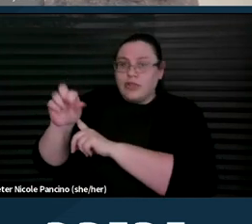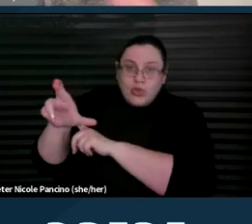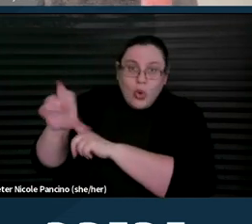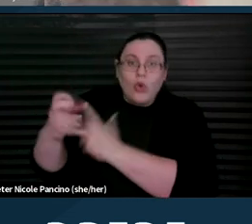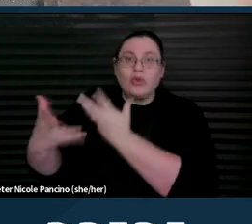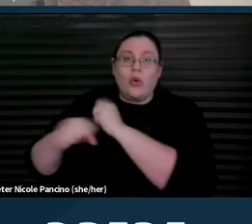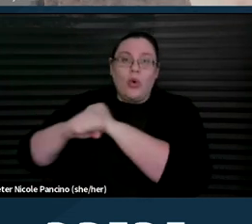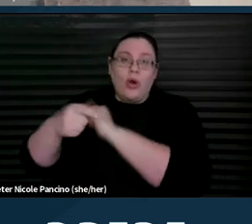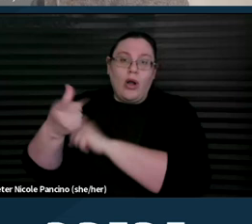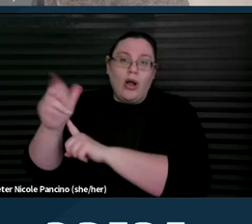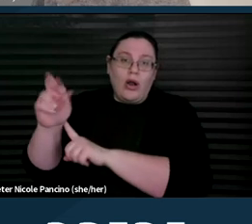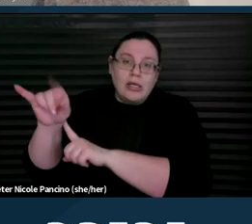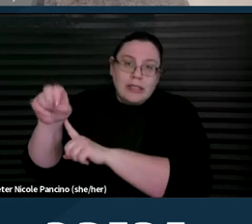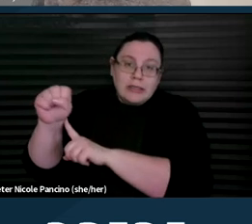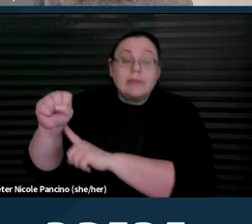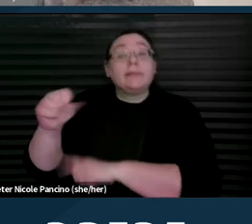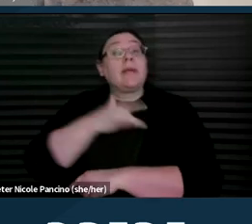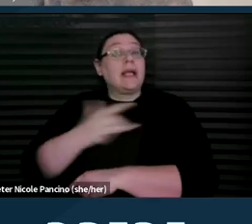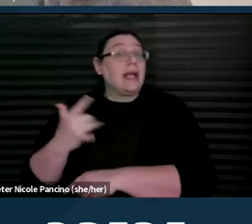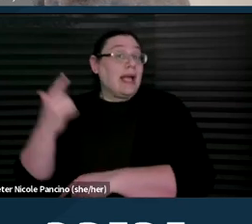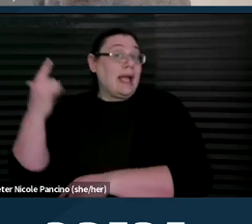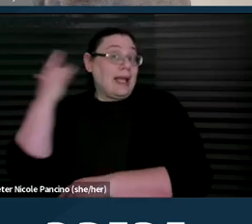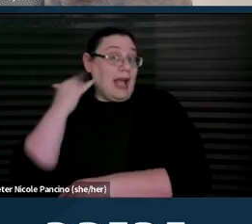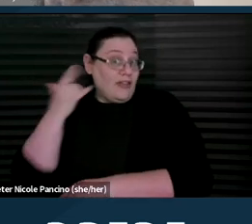Usually in California, conservatorship is the correct term,